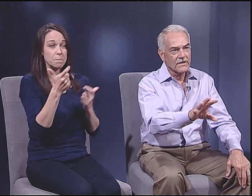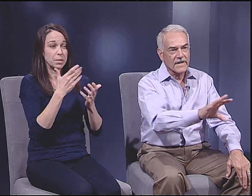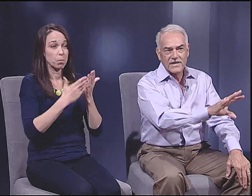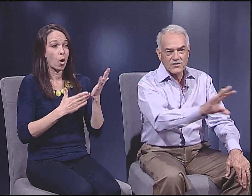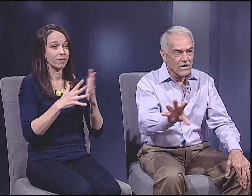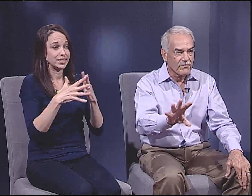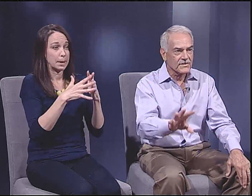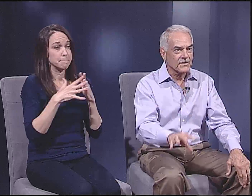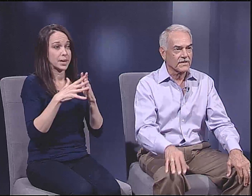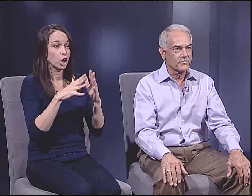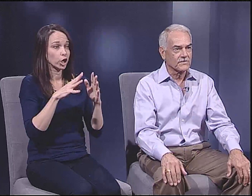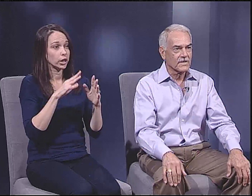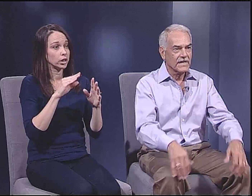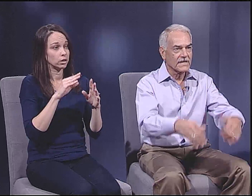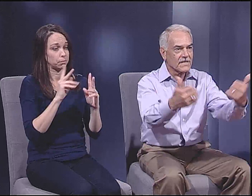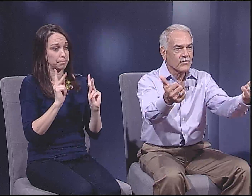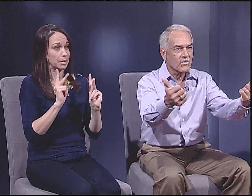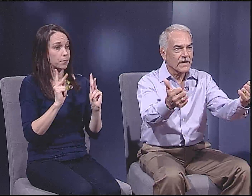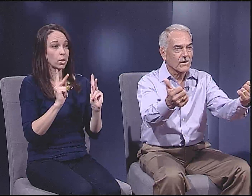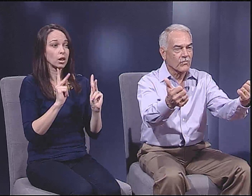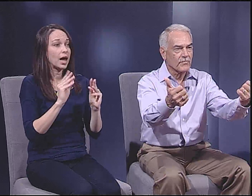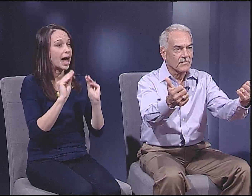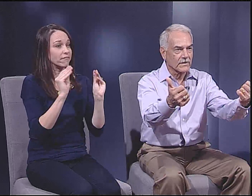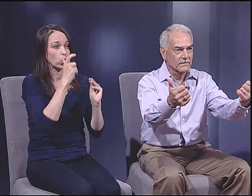that has no vested interest in Democrat or Republican.